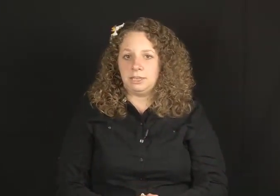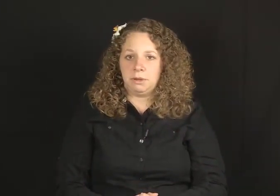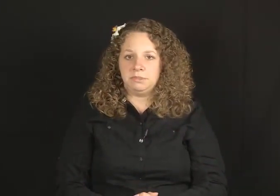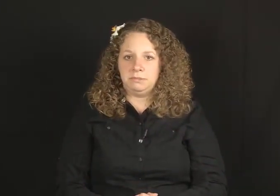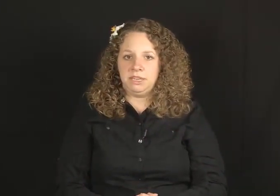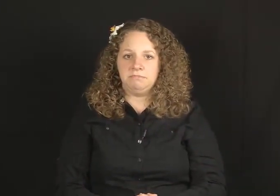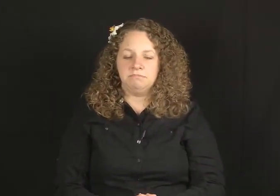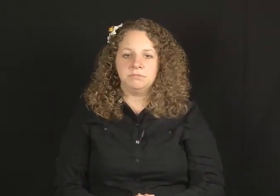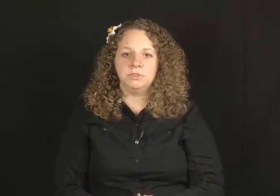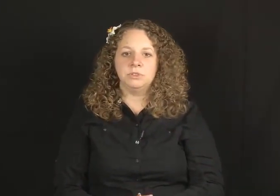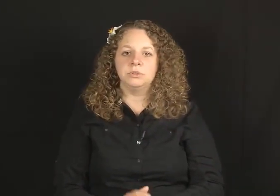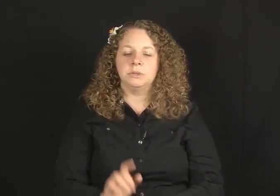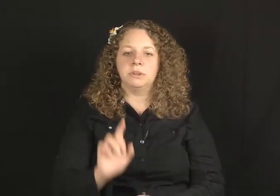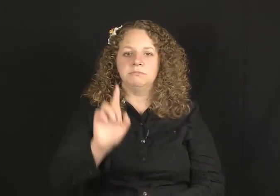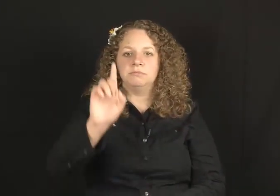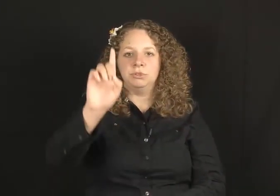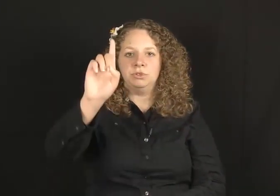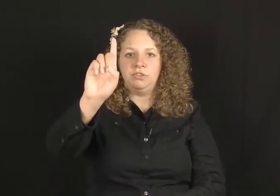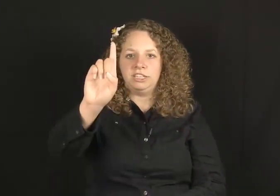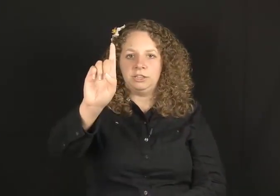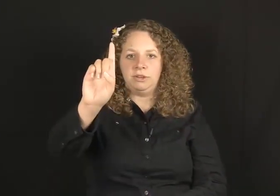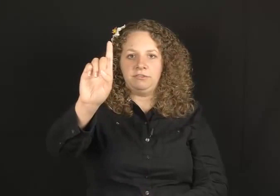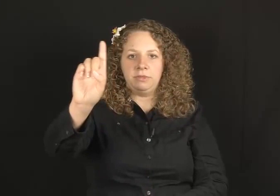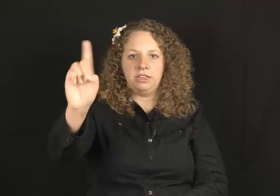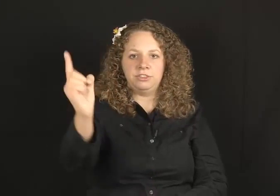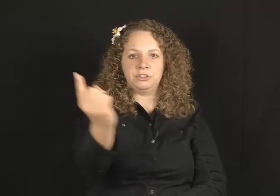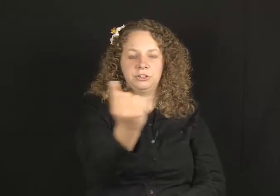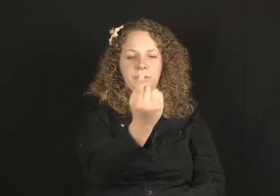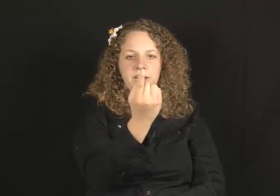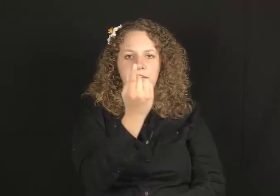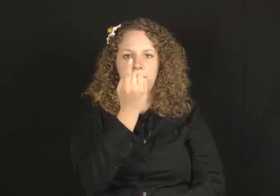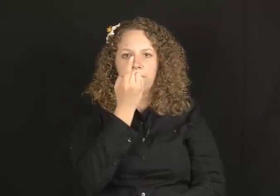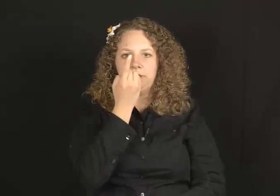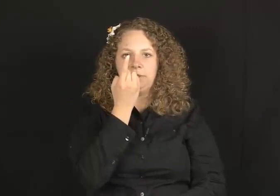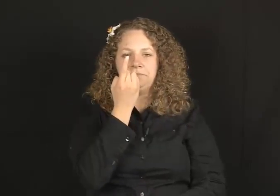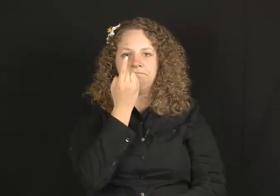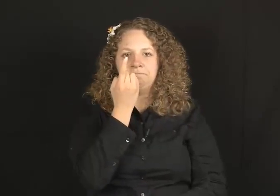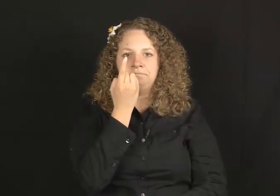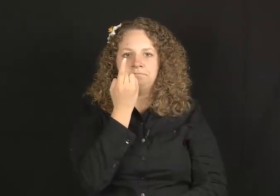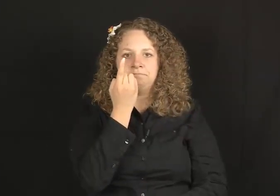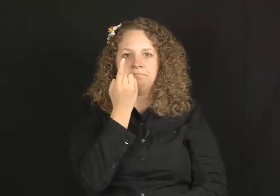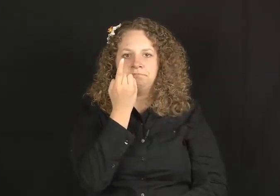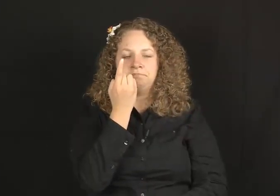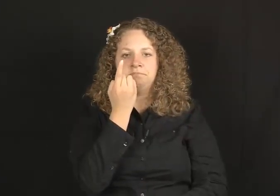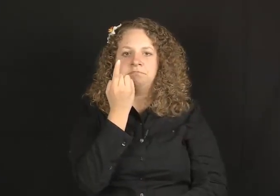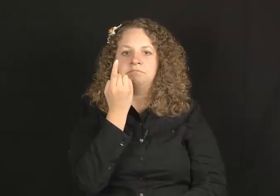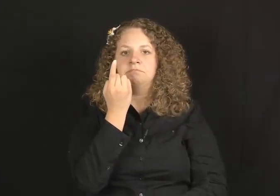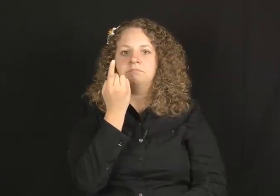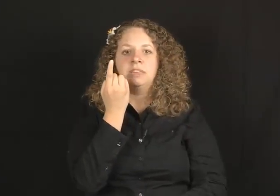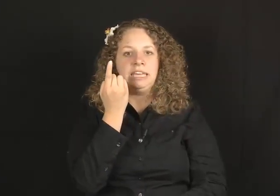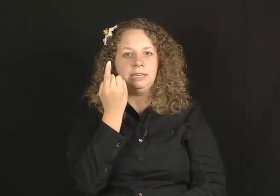CAME UP TO ME (facing away and then turn around and come up to face).